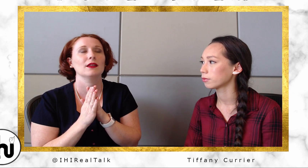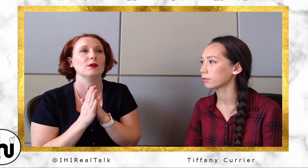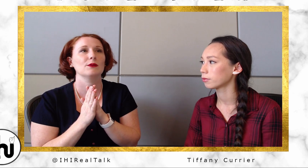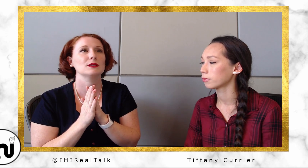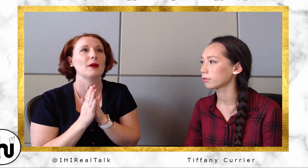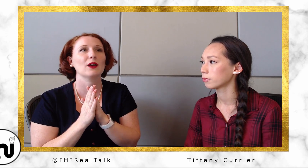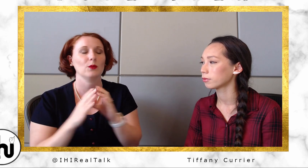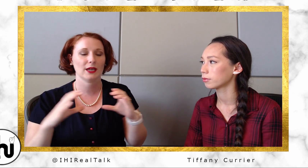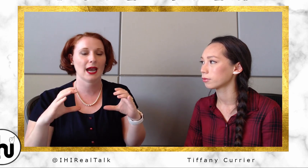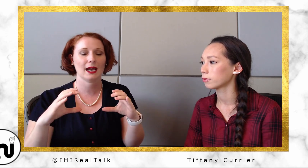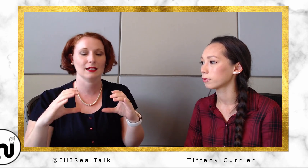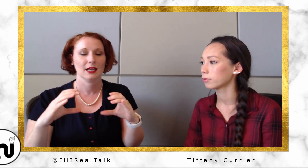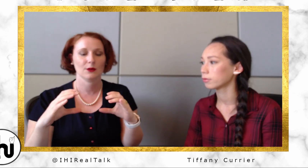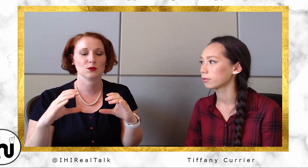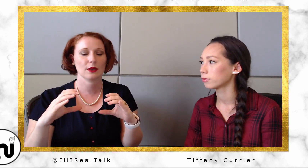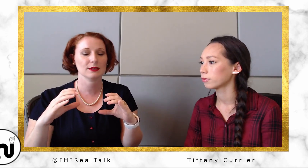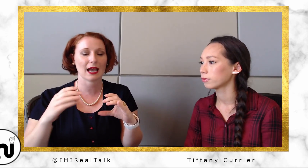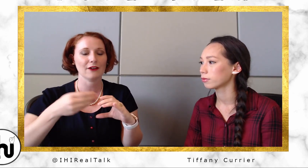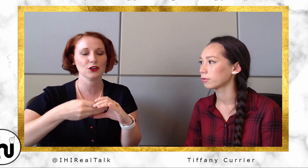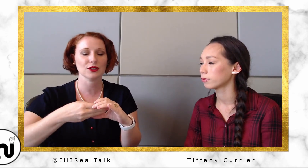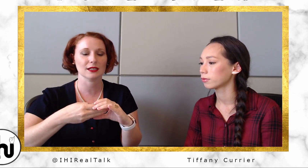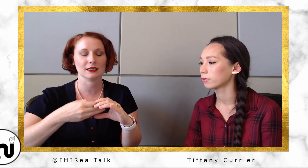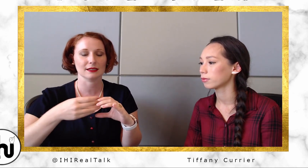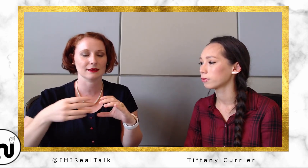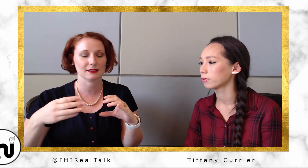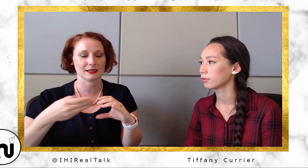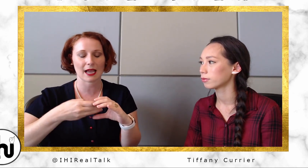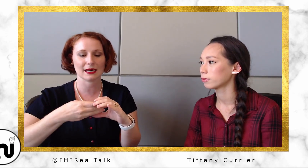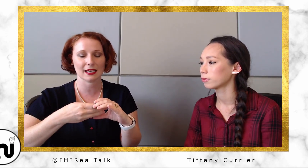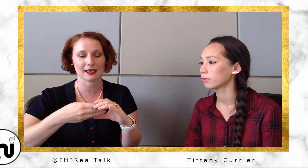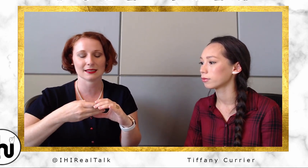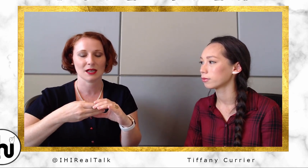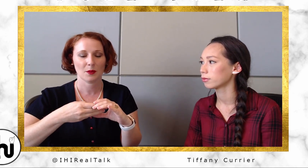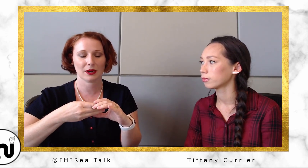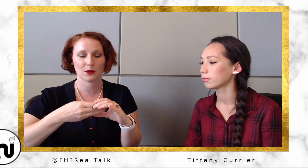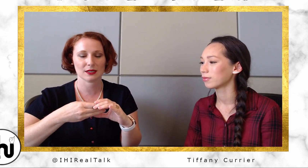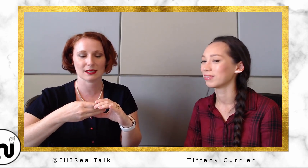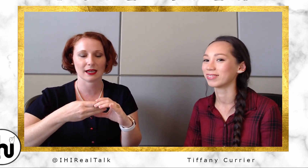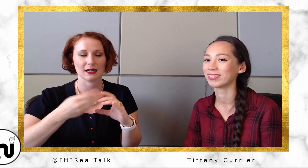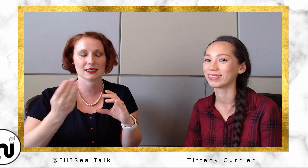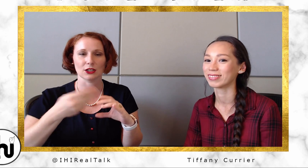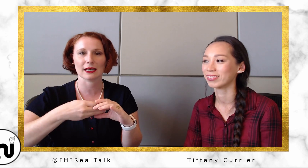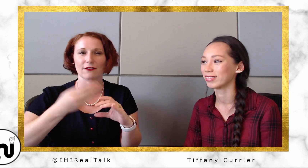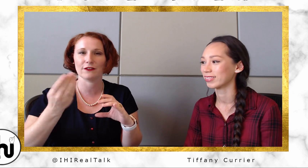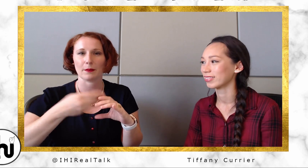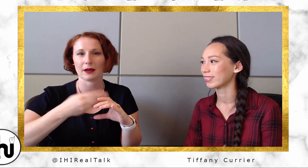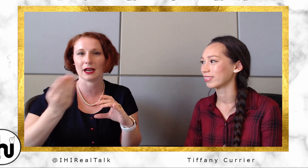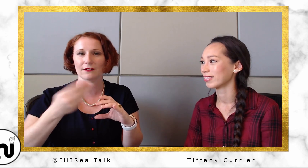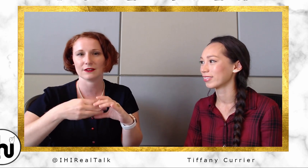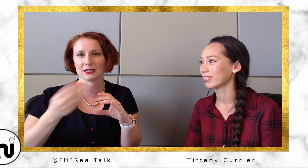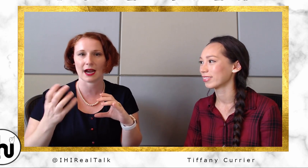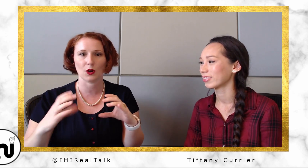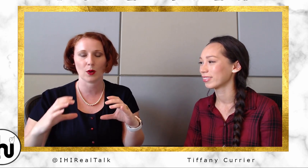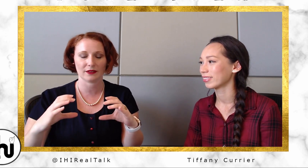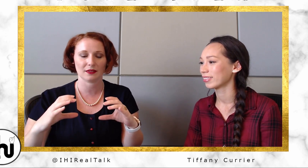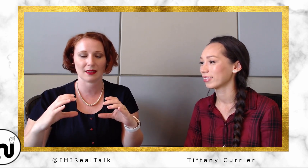it was back when we had... it was, it was after the Sidekicks, but it was like still like a kind of style. One that,